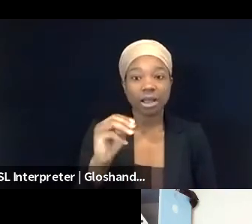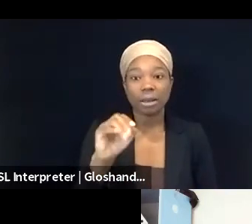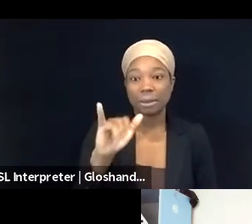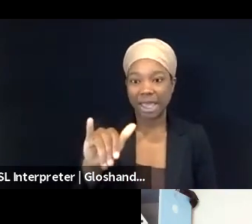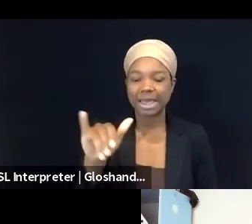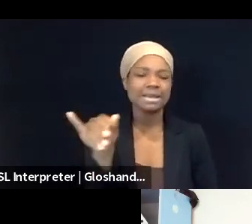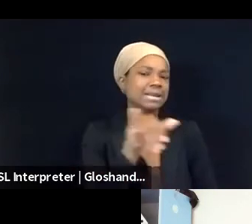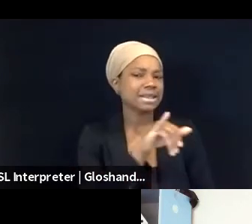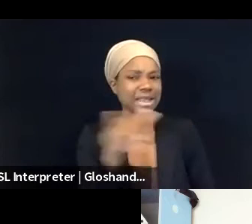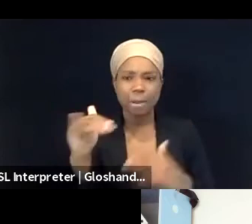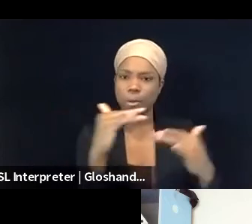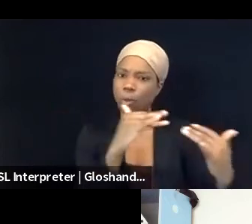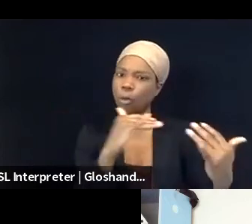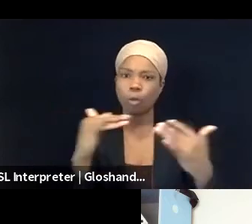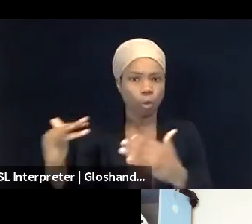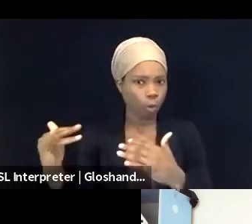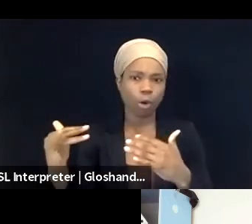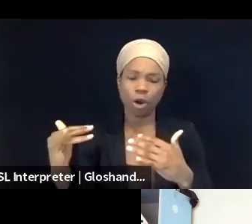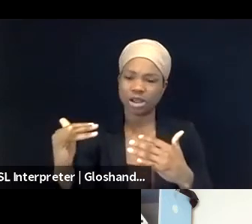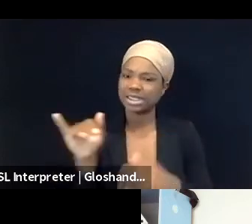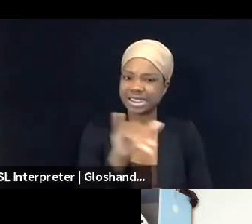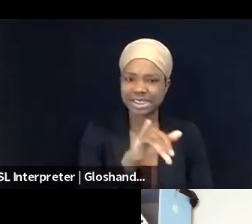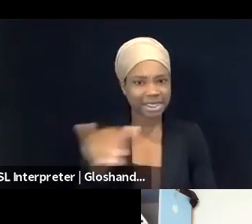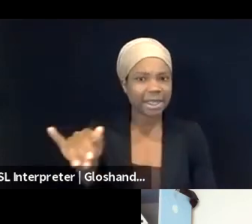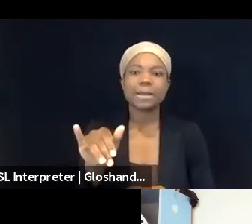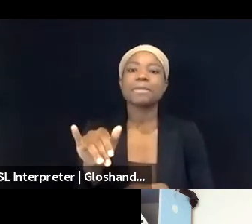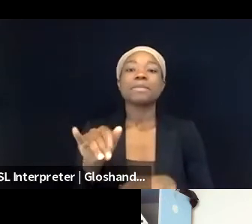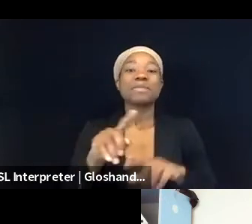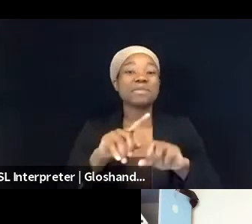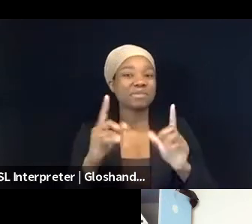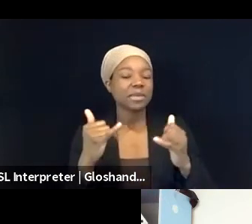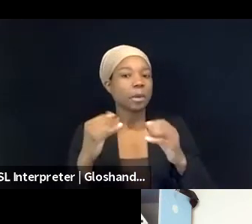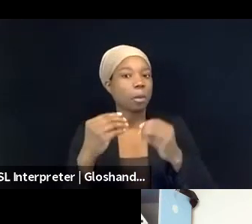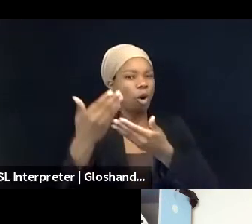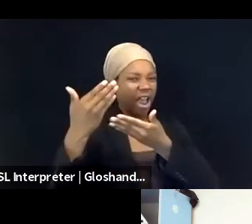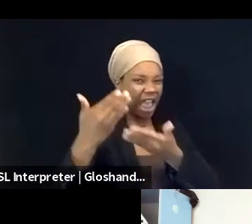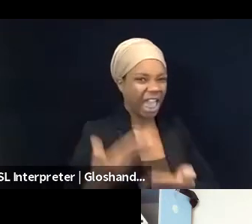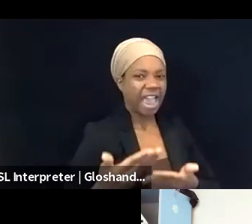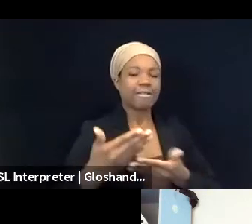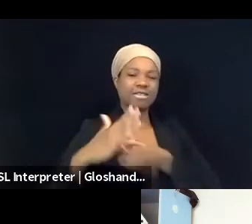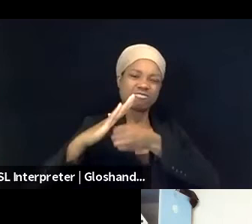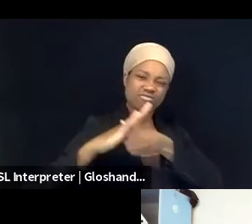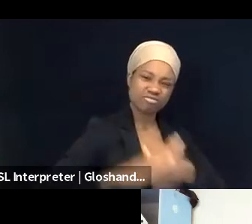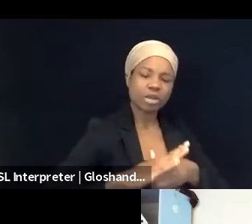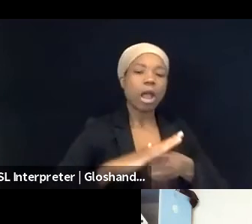So basically, a heavy pressure on the companies, the Israeli Cyber Unit working the.